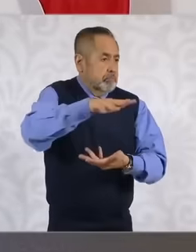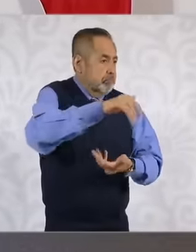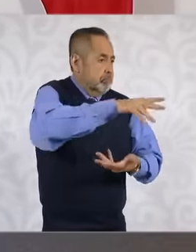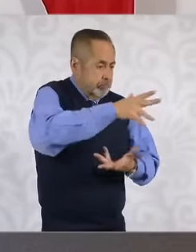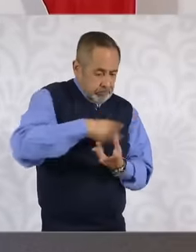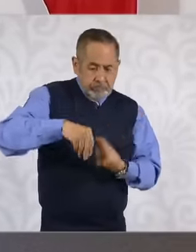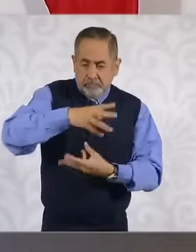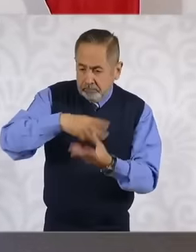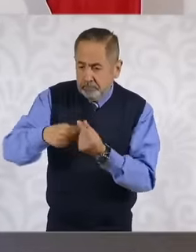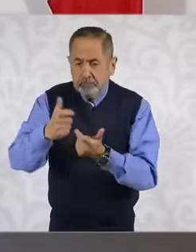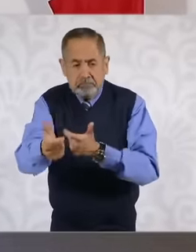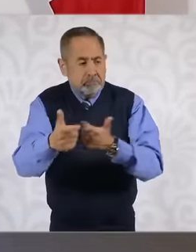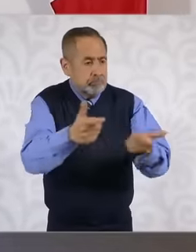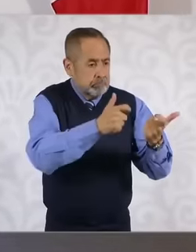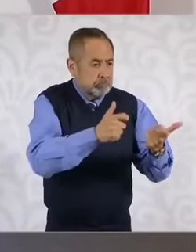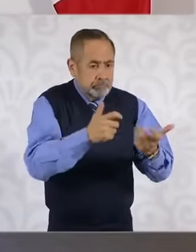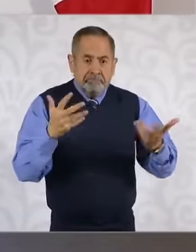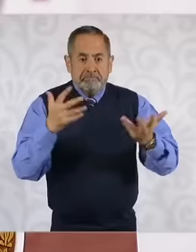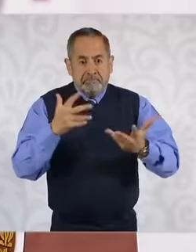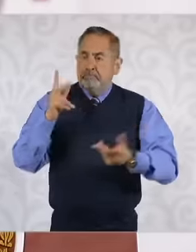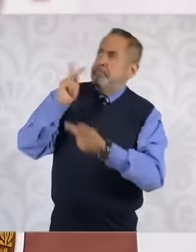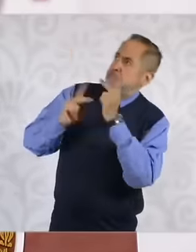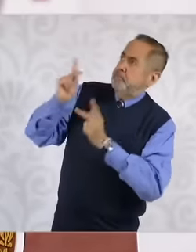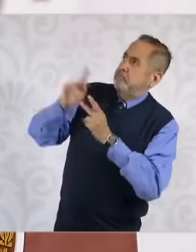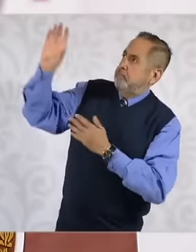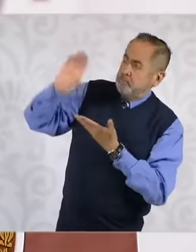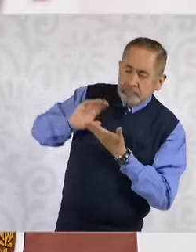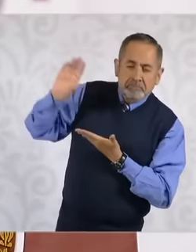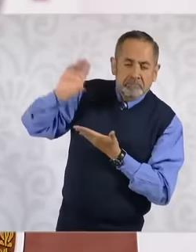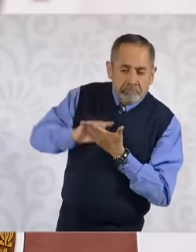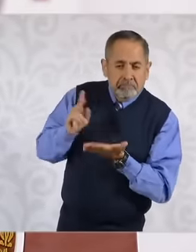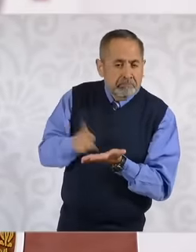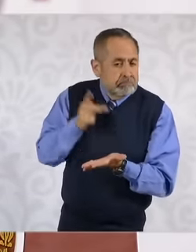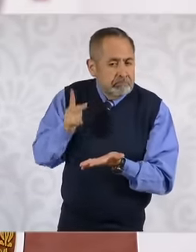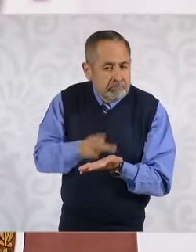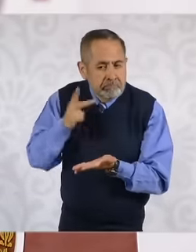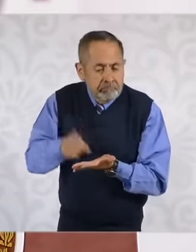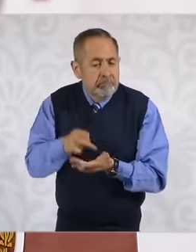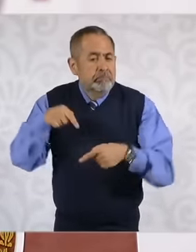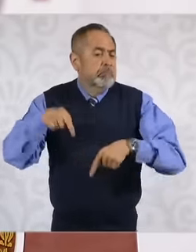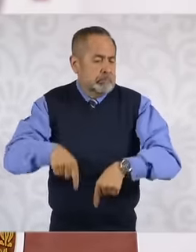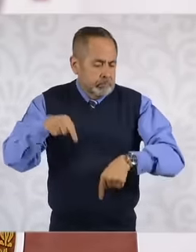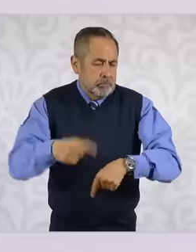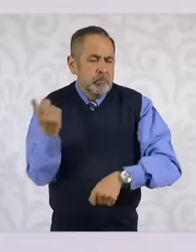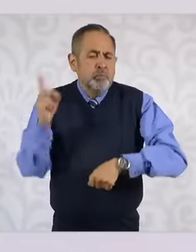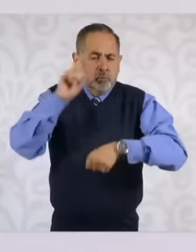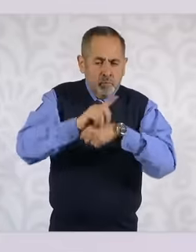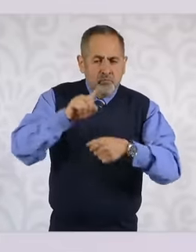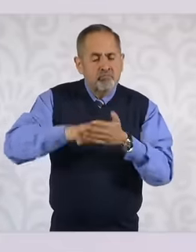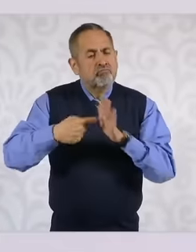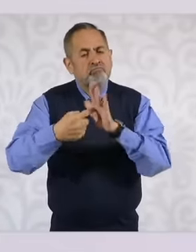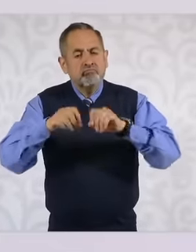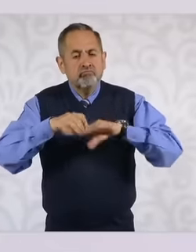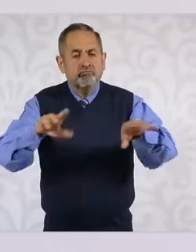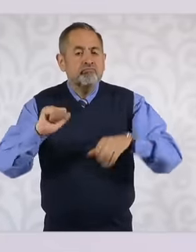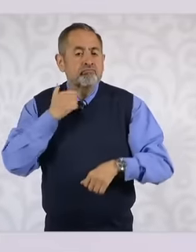in a video that was presented here Even in the morning when the former director of Pemex came